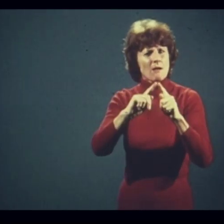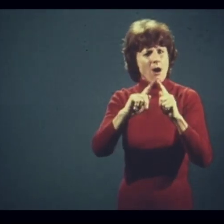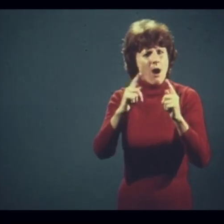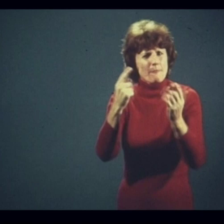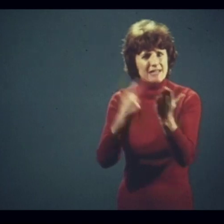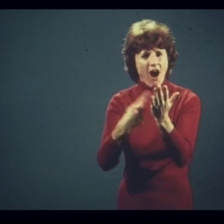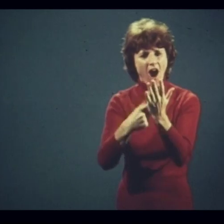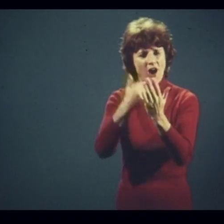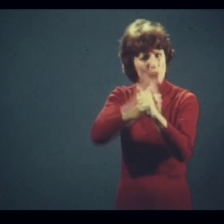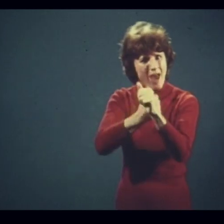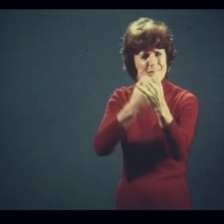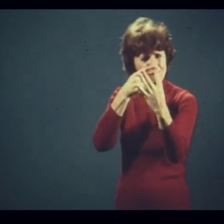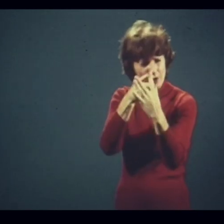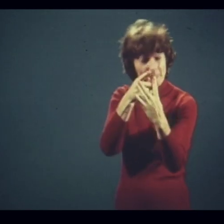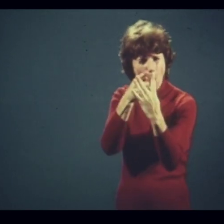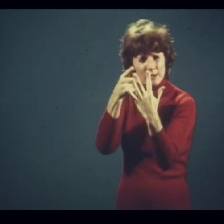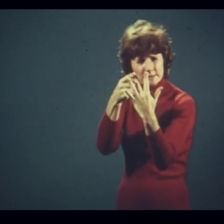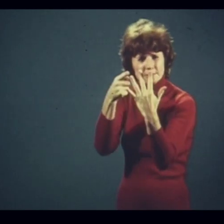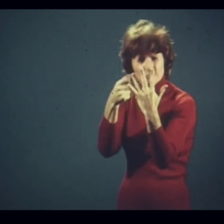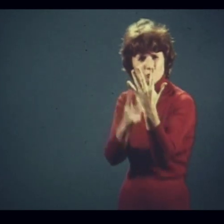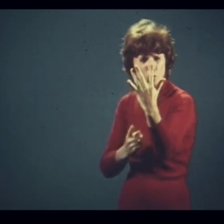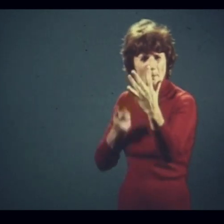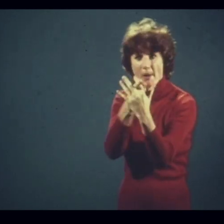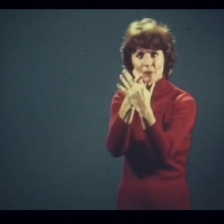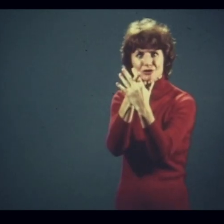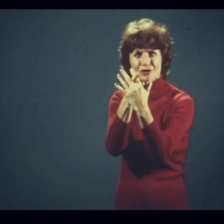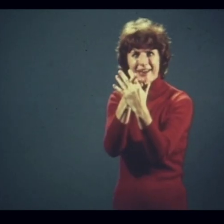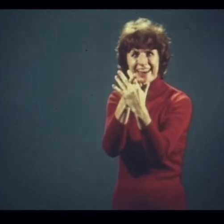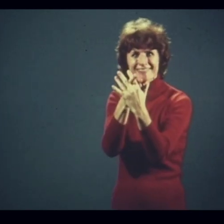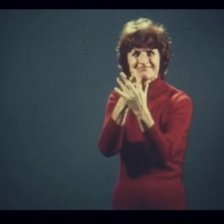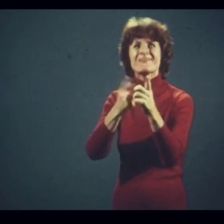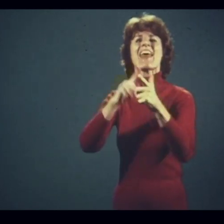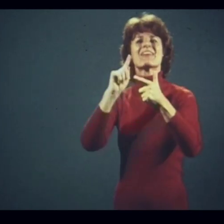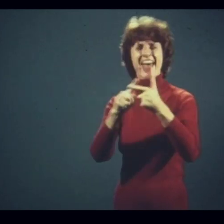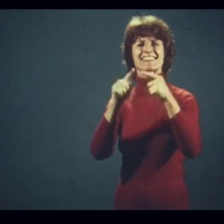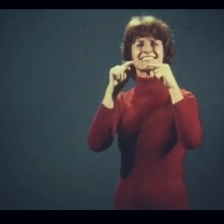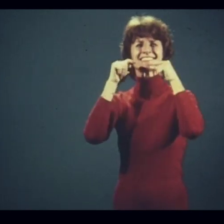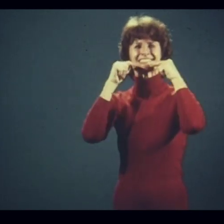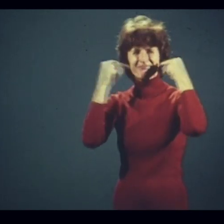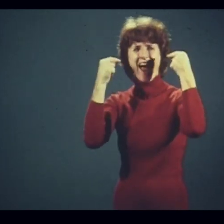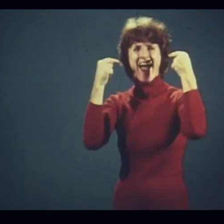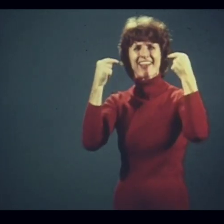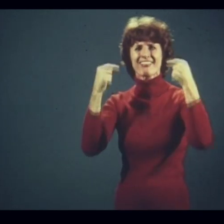But argue every point to puncture them Then smile